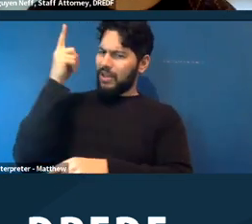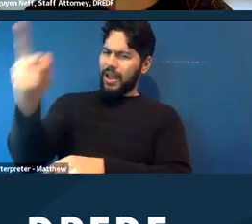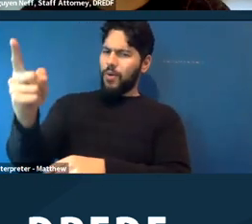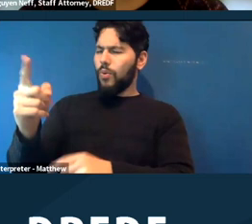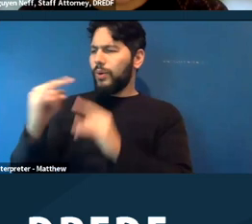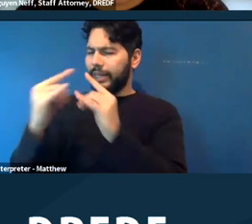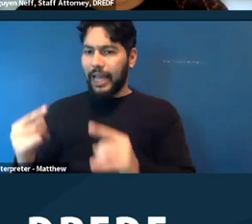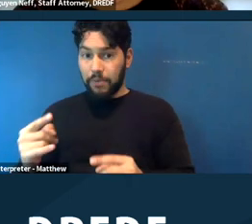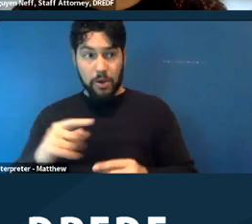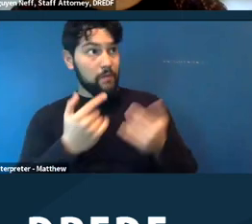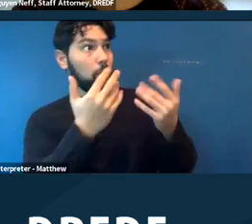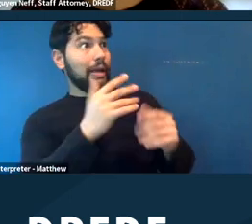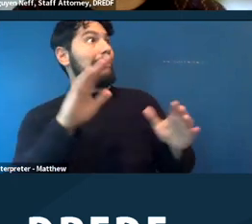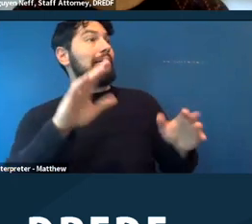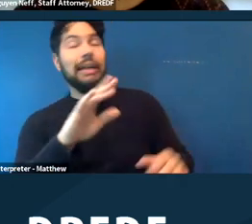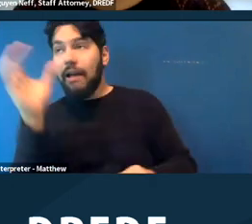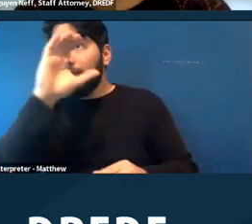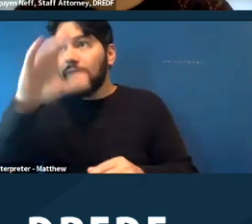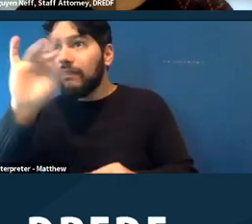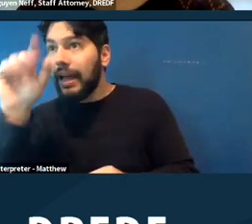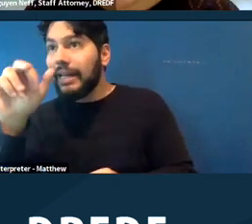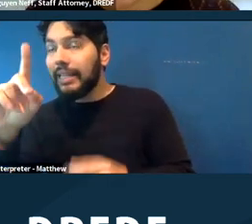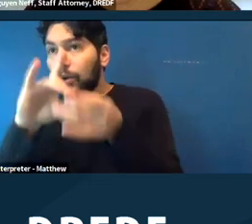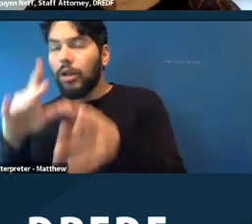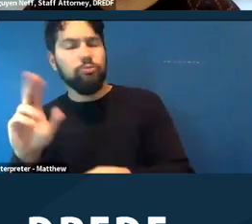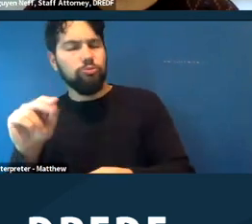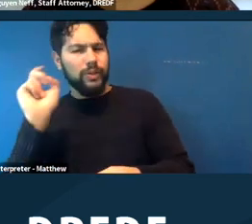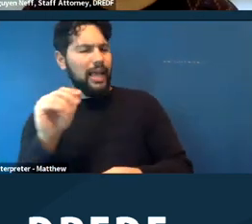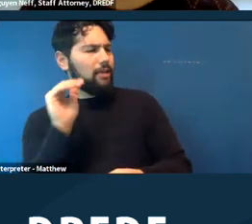to wait and find the ADA coordinator. You can make the request to the police officer.